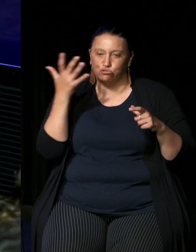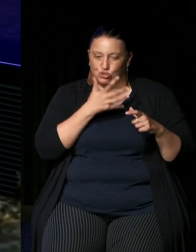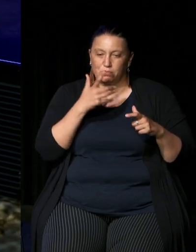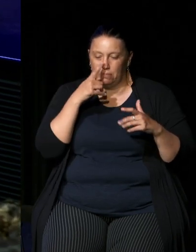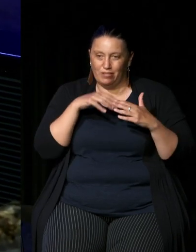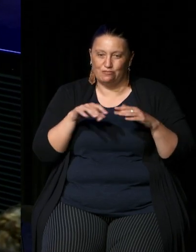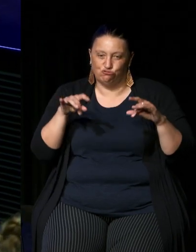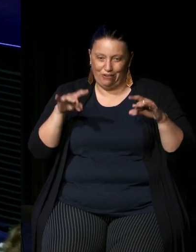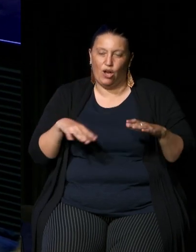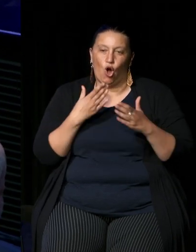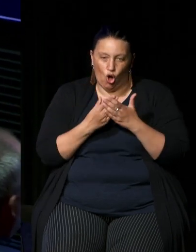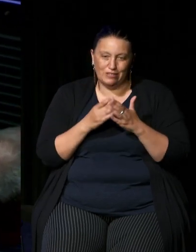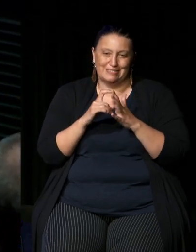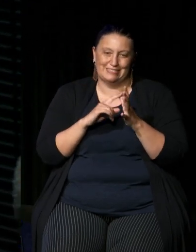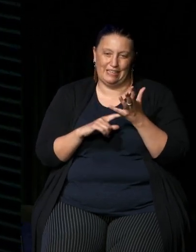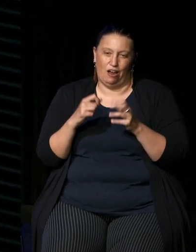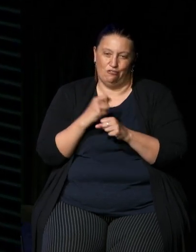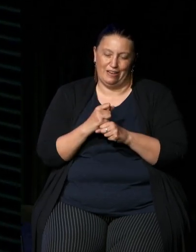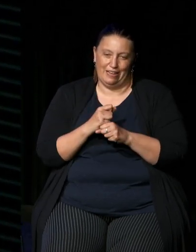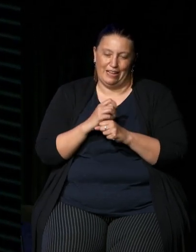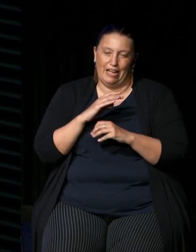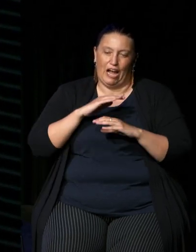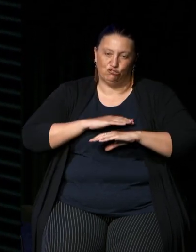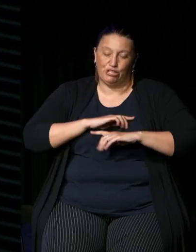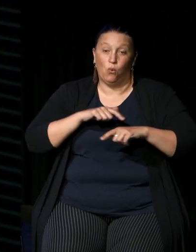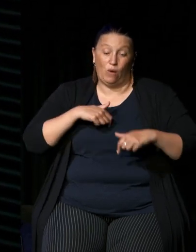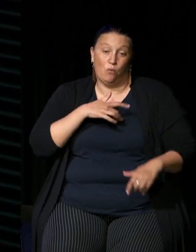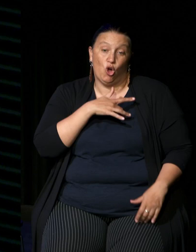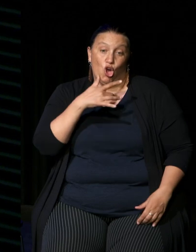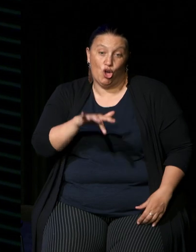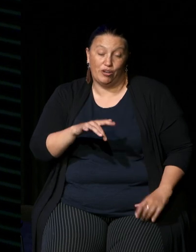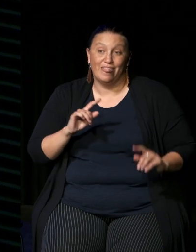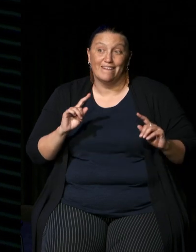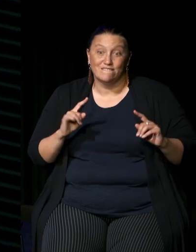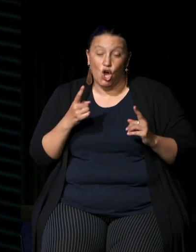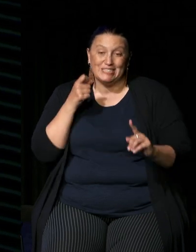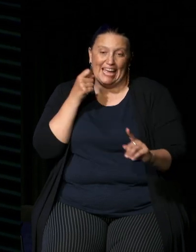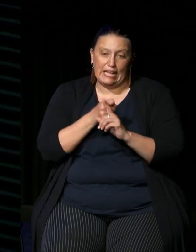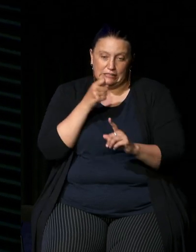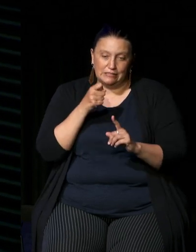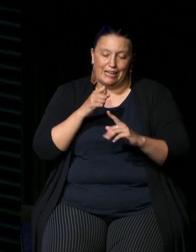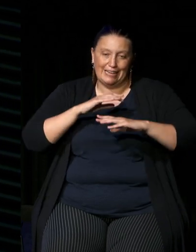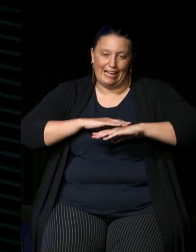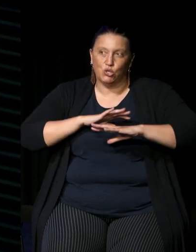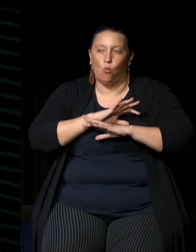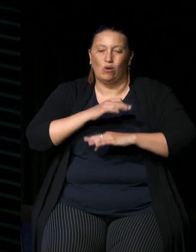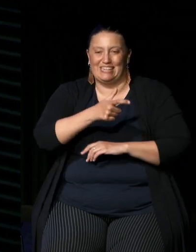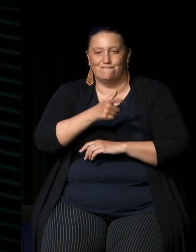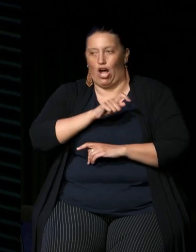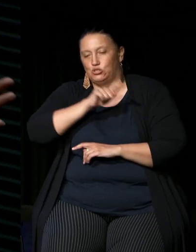and Dharug country and we were hurt that the first hit nation was in at the table and actually those